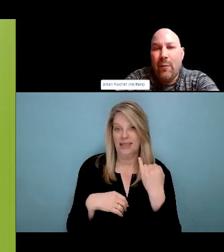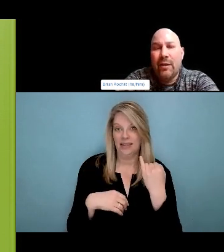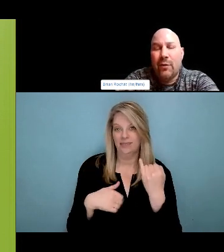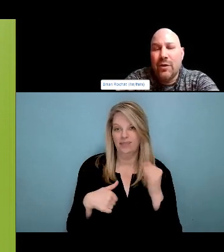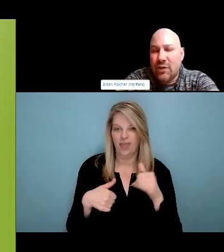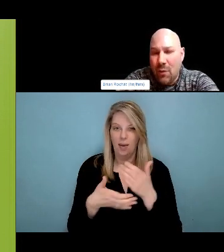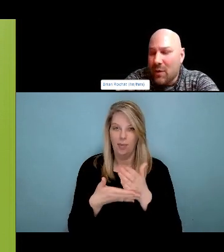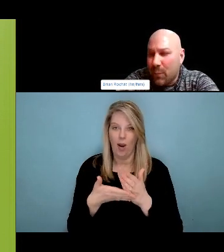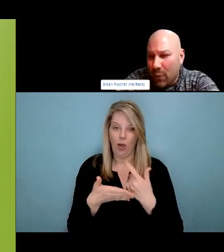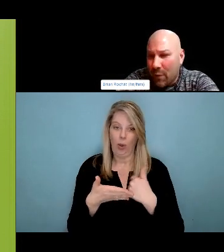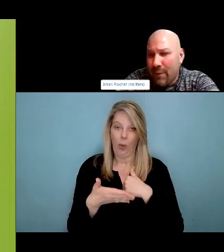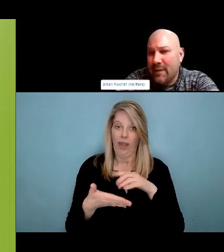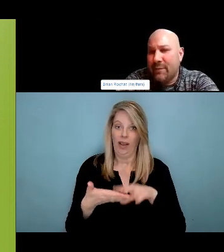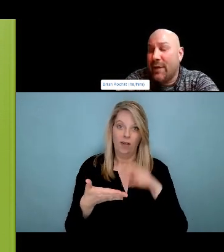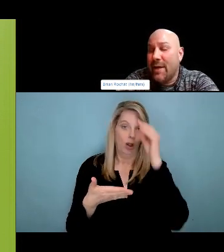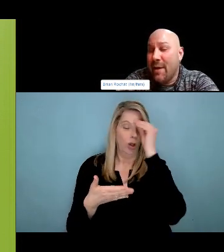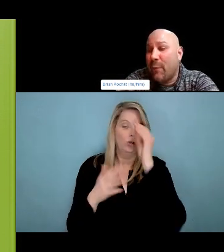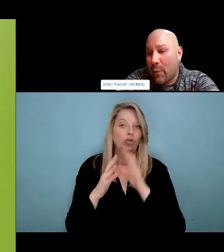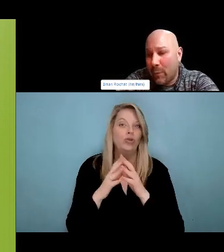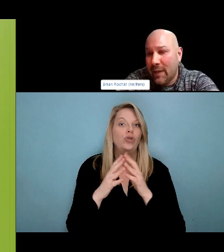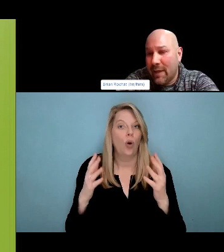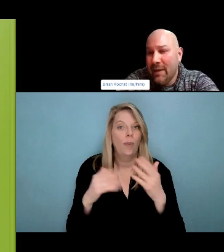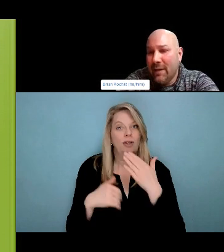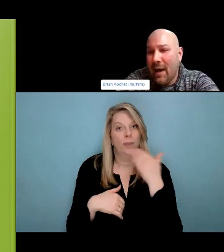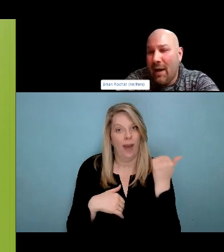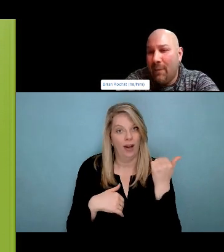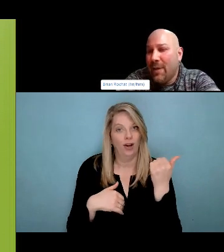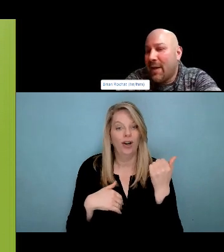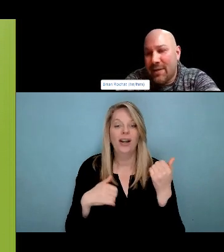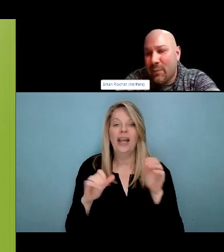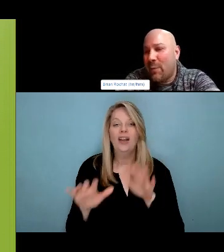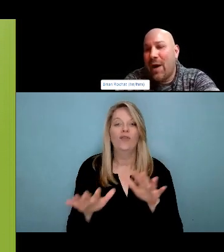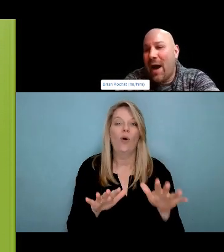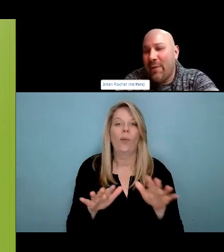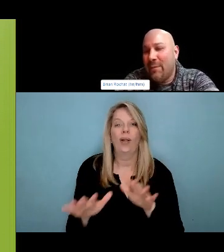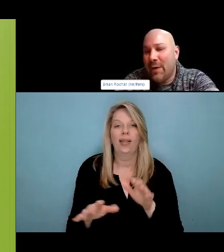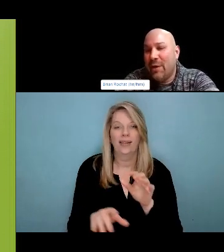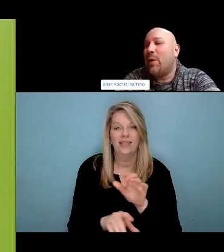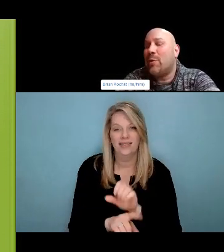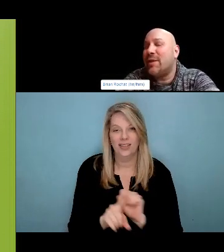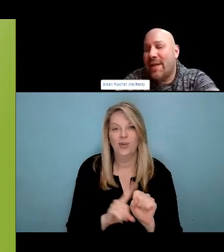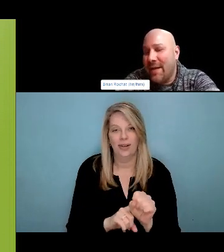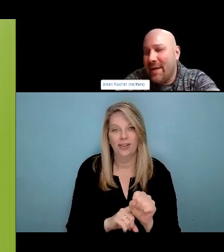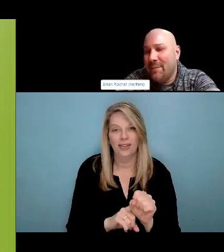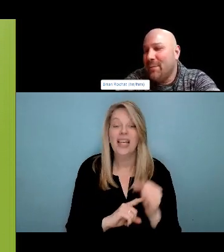won't be coming in, right? So we have to make sure that our, employees are well versed in